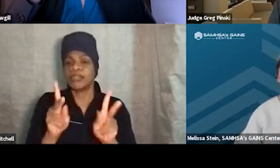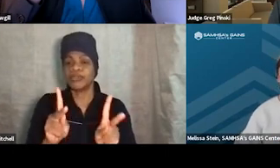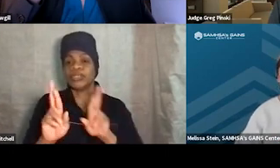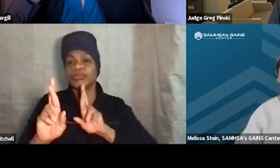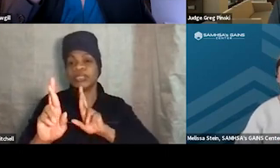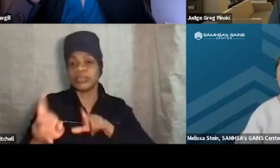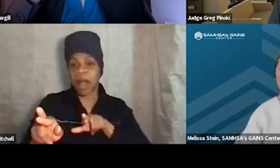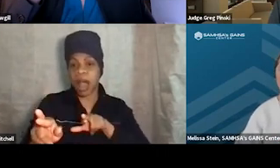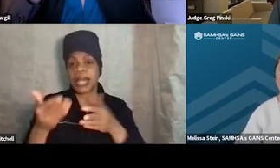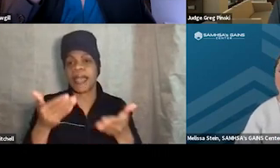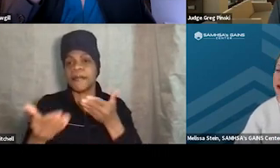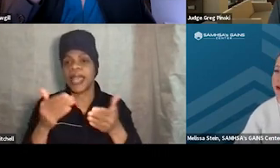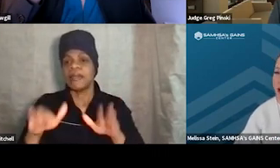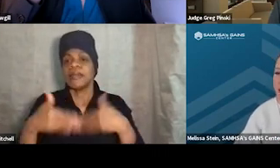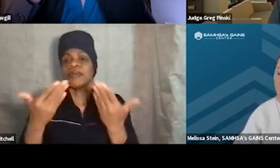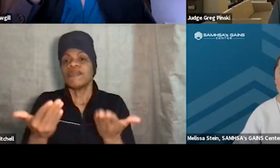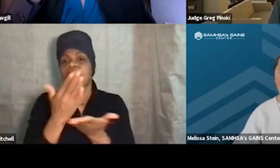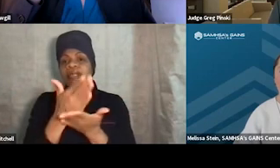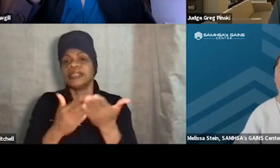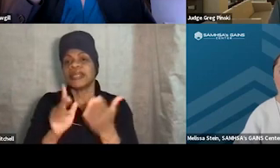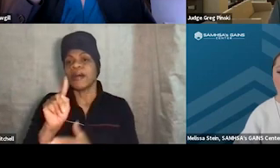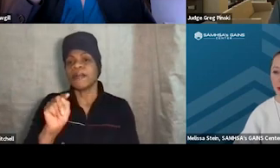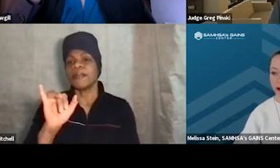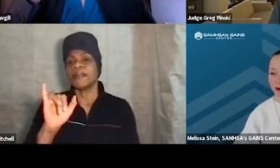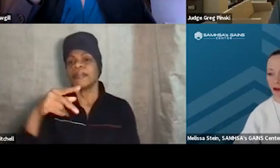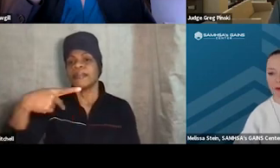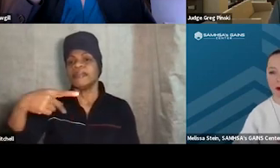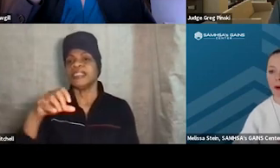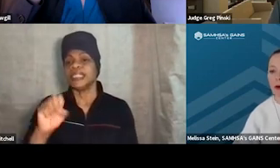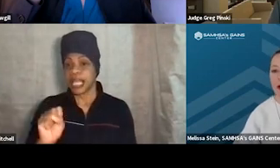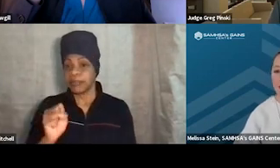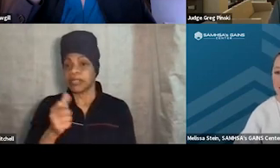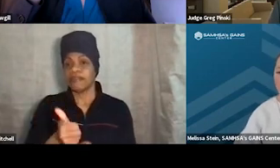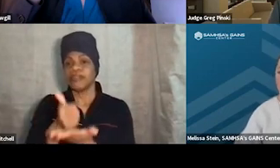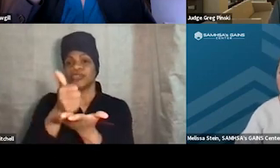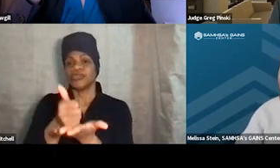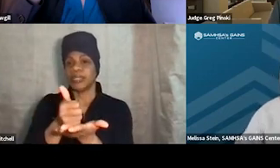and maybe provide some tips on a treatment court program that's for new.